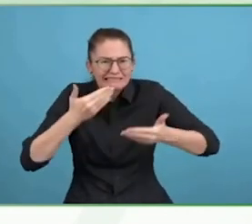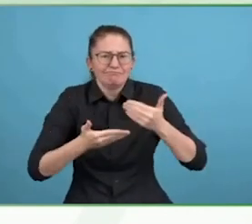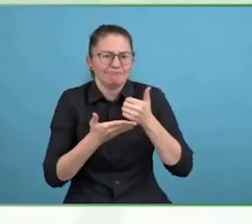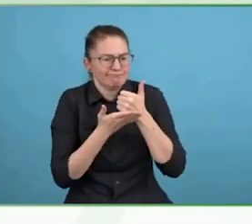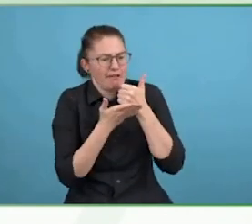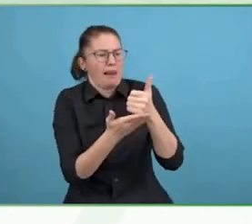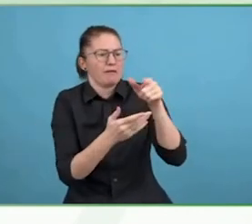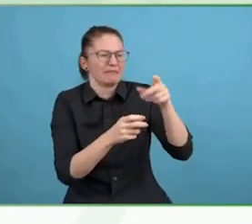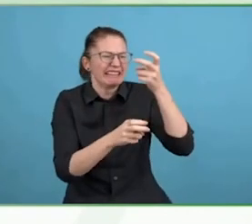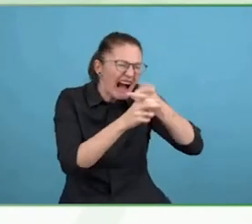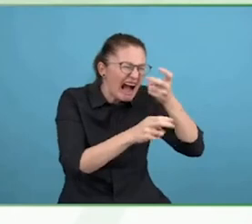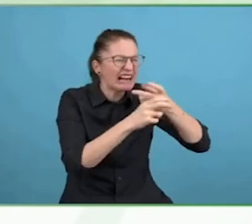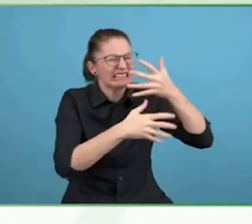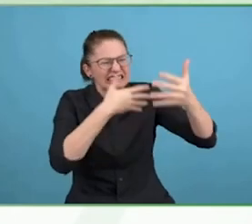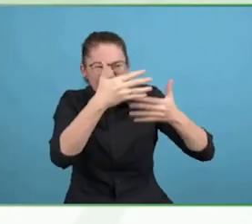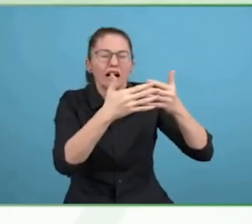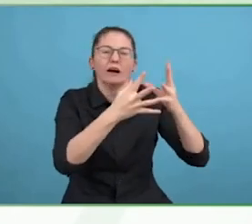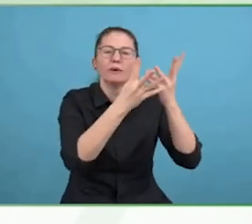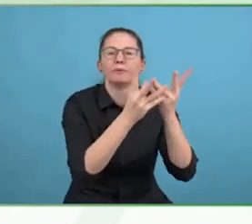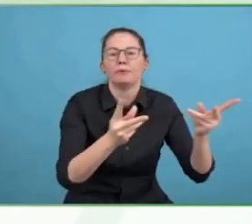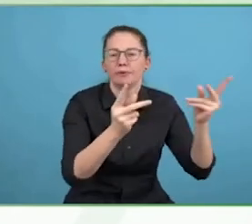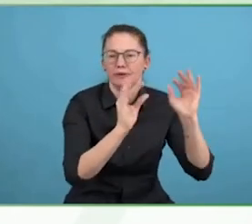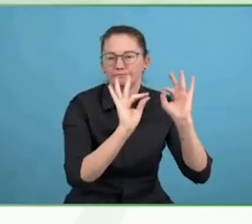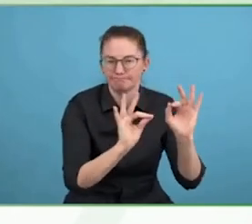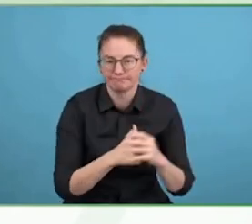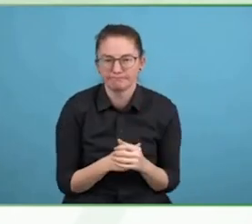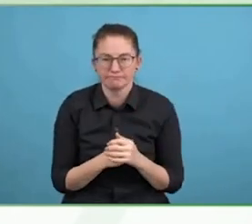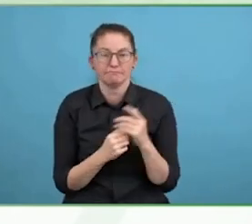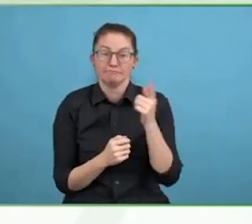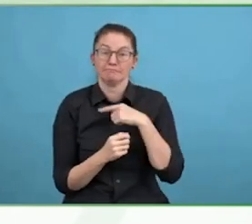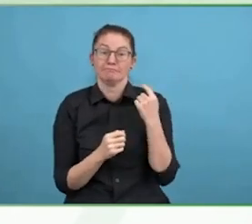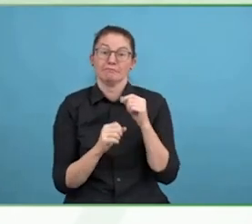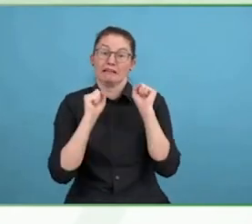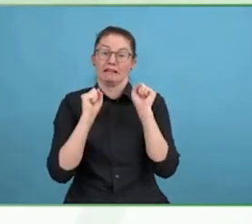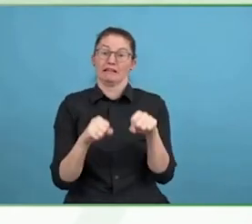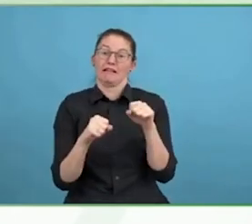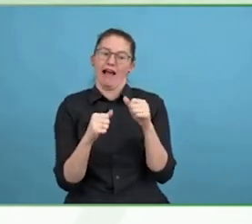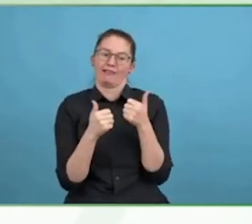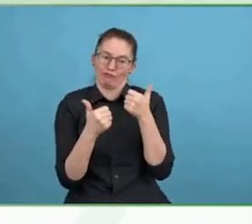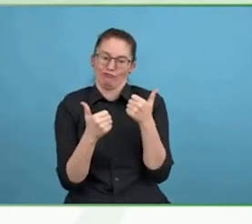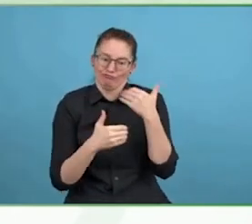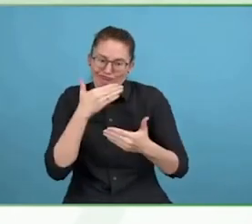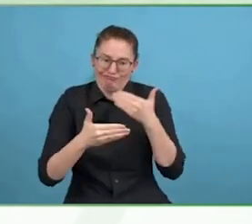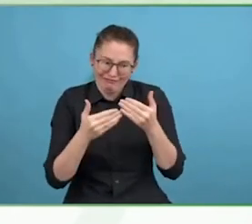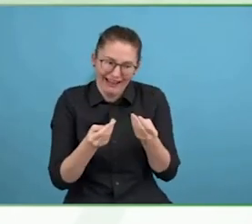They cover gender, generation, pride, LGBTQI+, culture, origins,